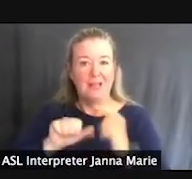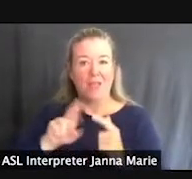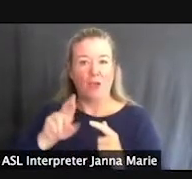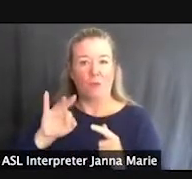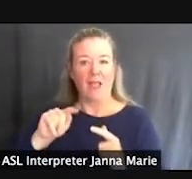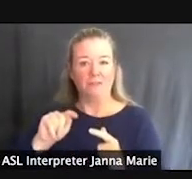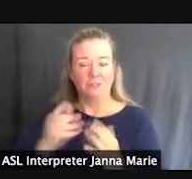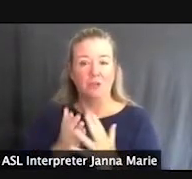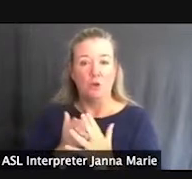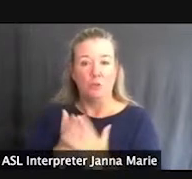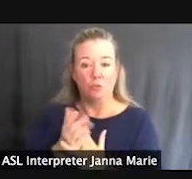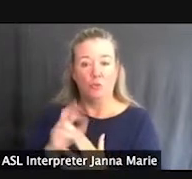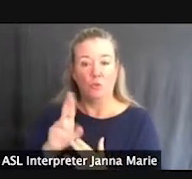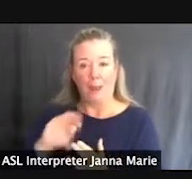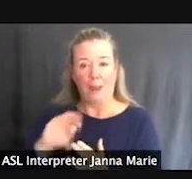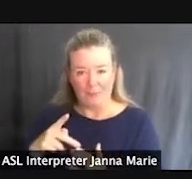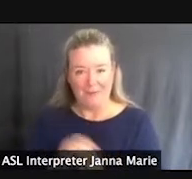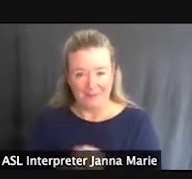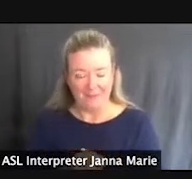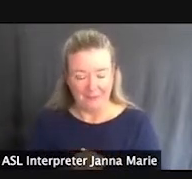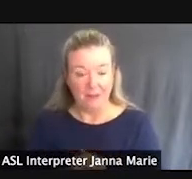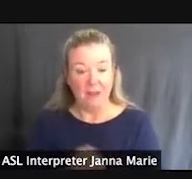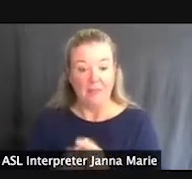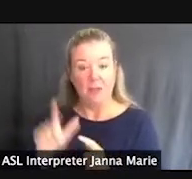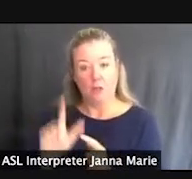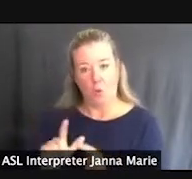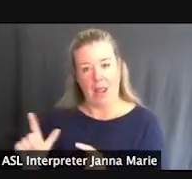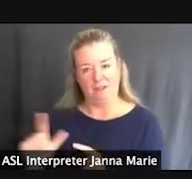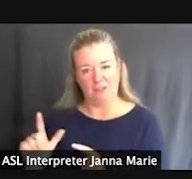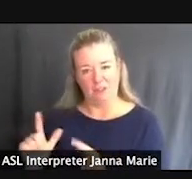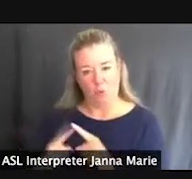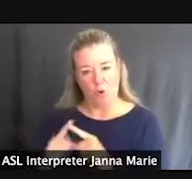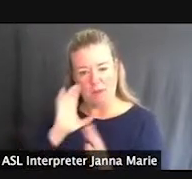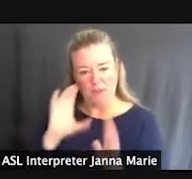and things like that. And then the lower left corner, kind of gives you a view of what it's like on the raft.